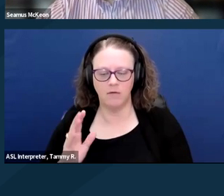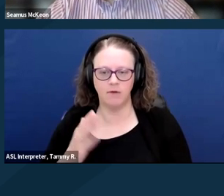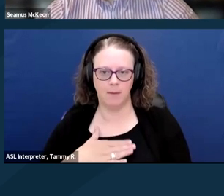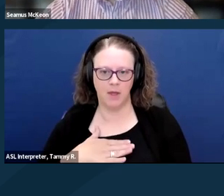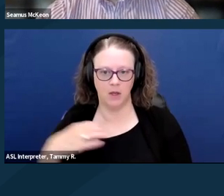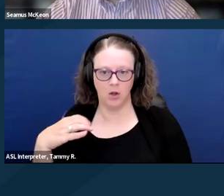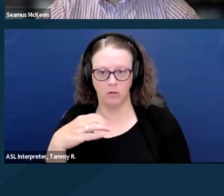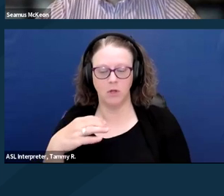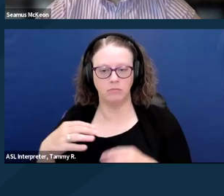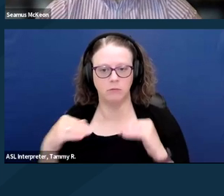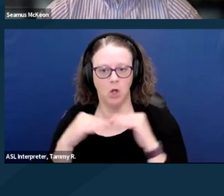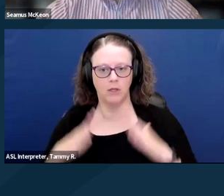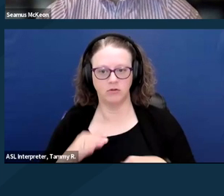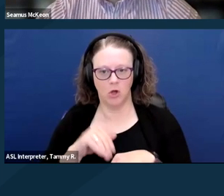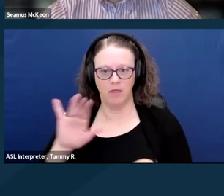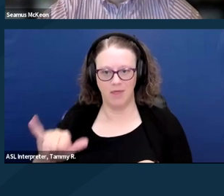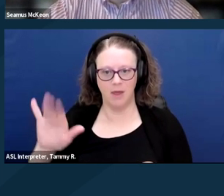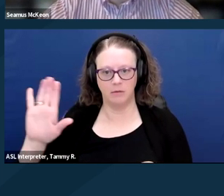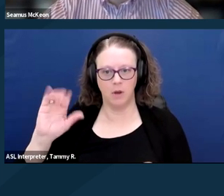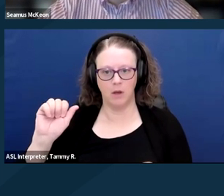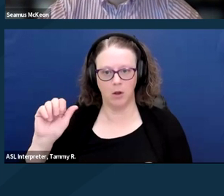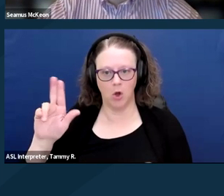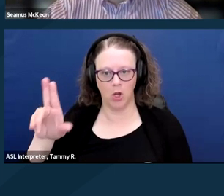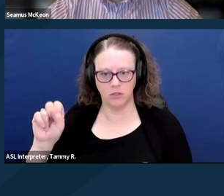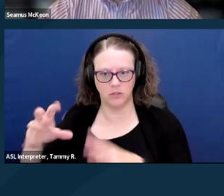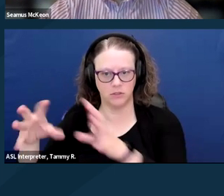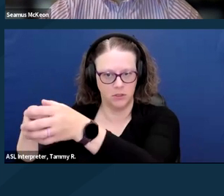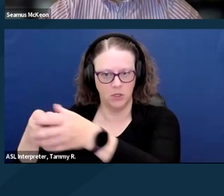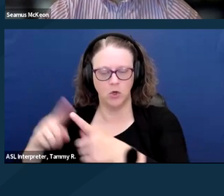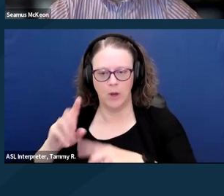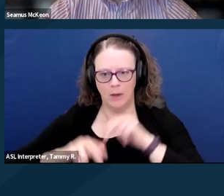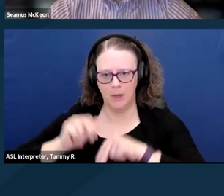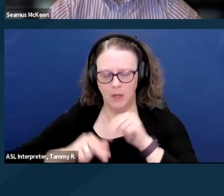on that caucus to try to build the legislation. And our strategy moving forward is going